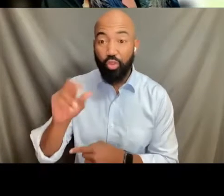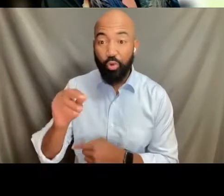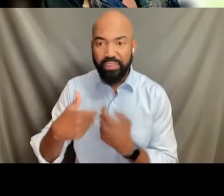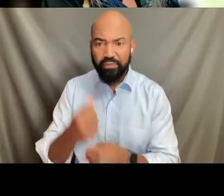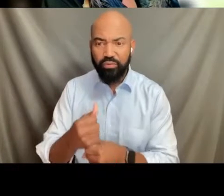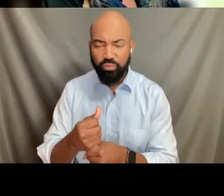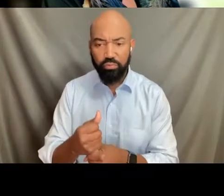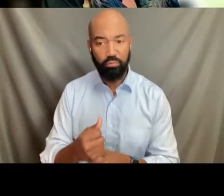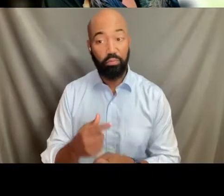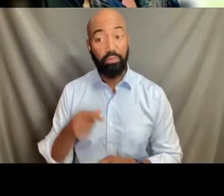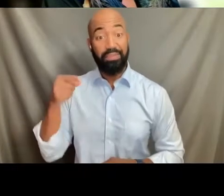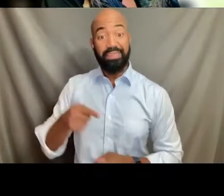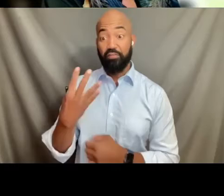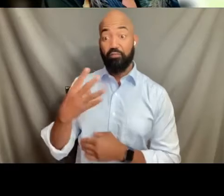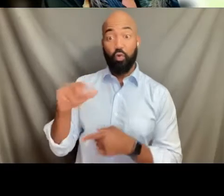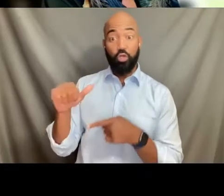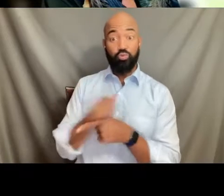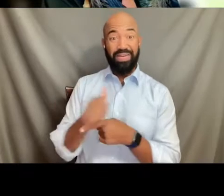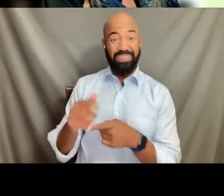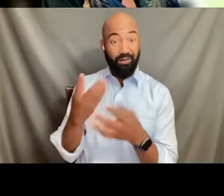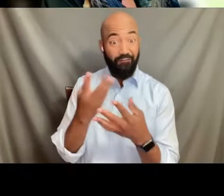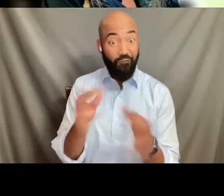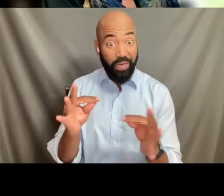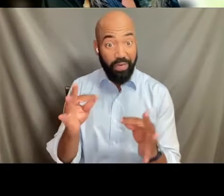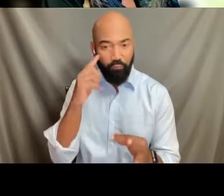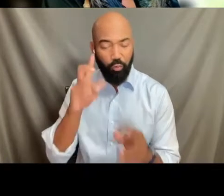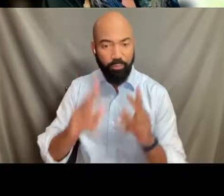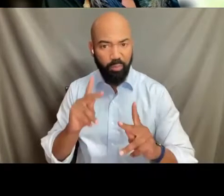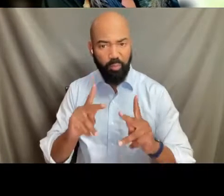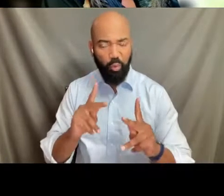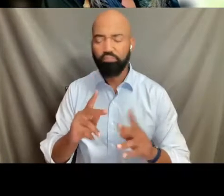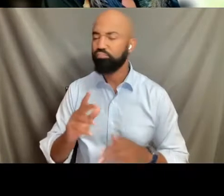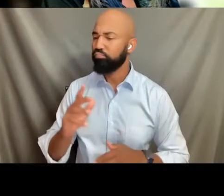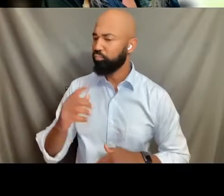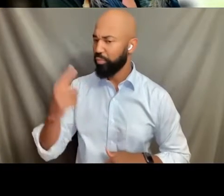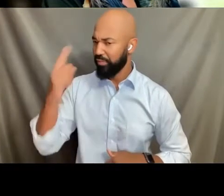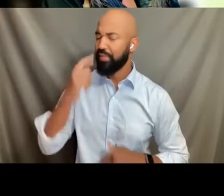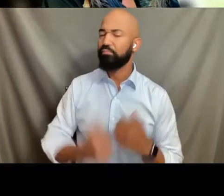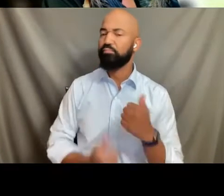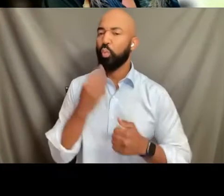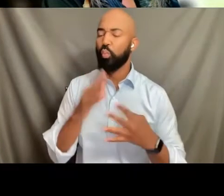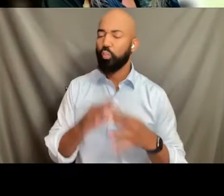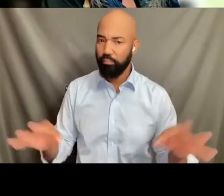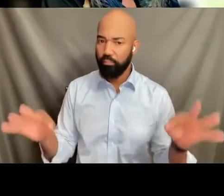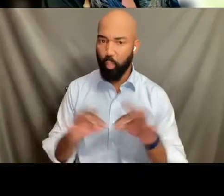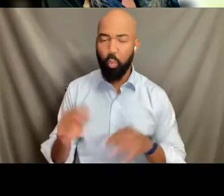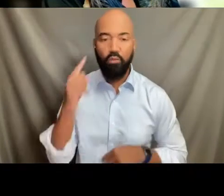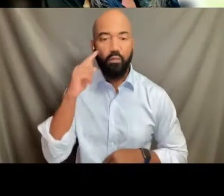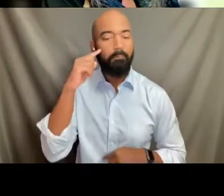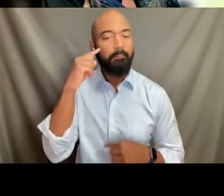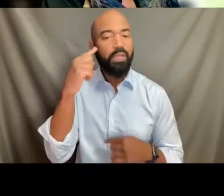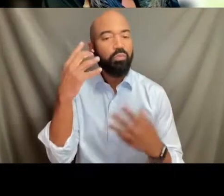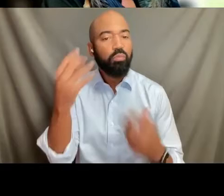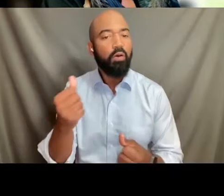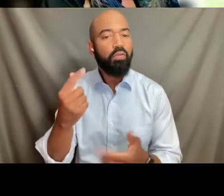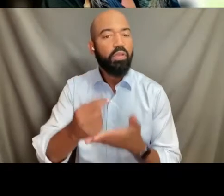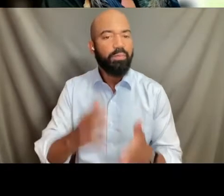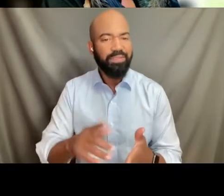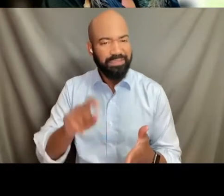in these four training webinars is what we think it's most important for mental health therapists to know. Next, please.